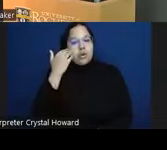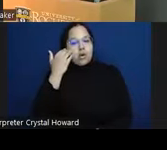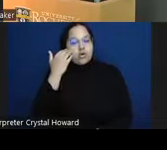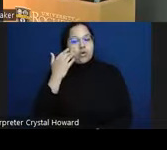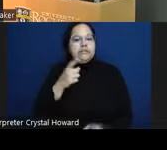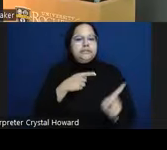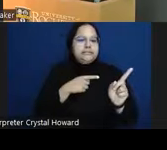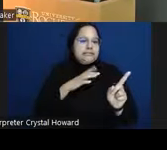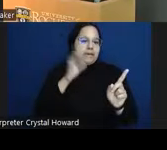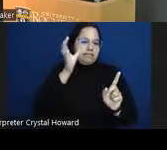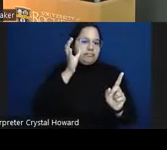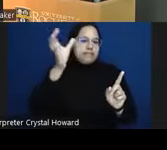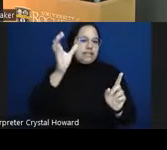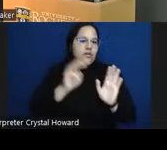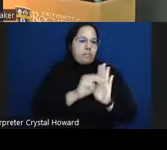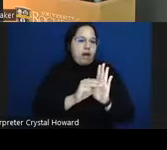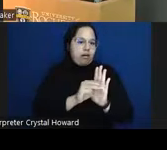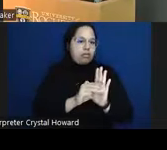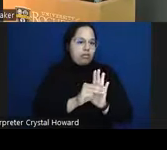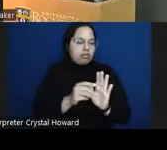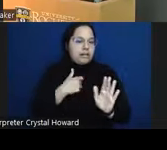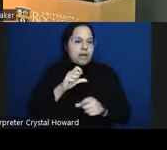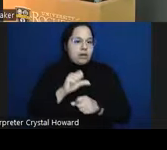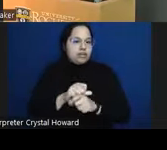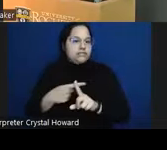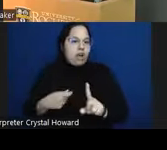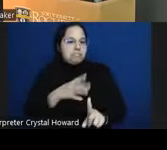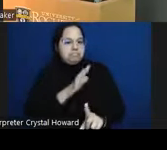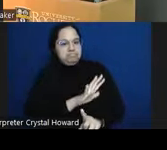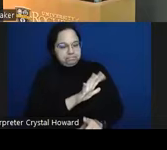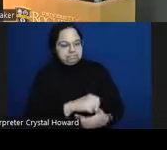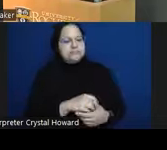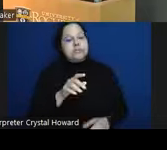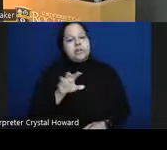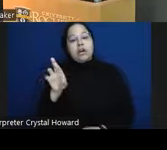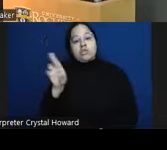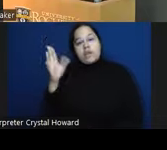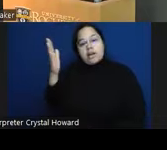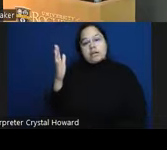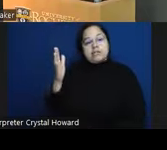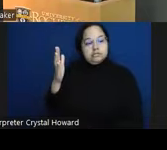my work off of on the right side we know that uh social connect social isolation and in particular